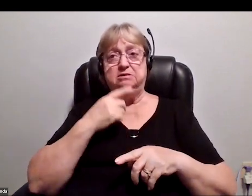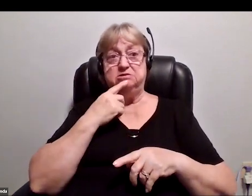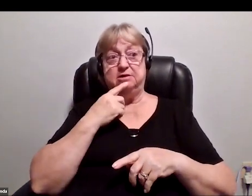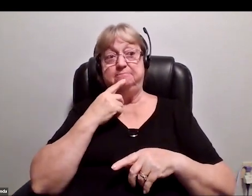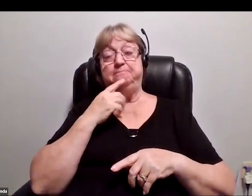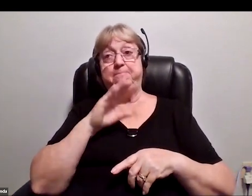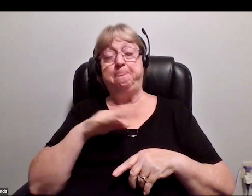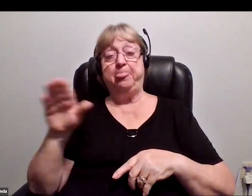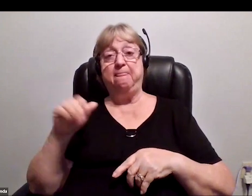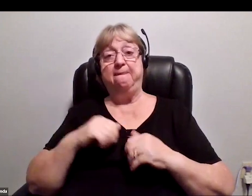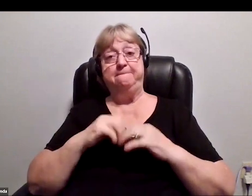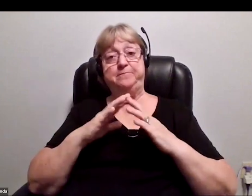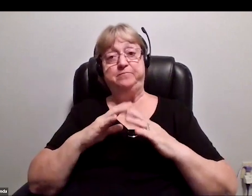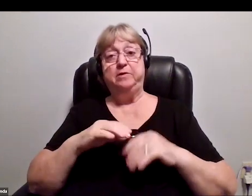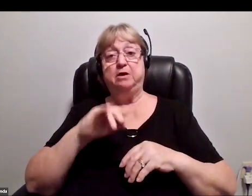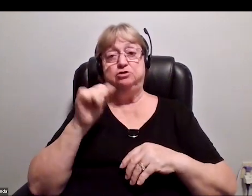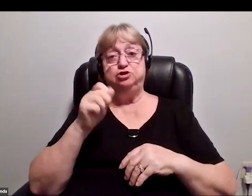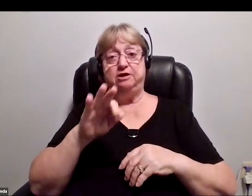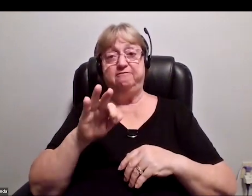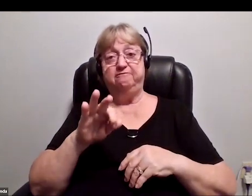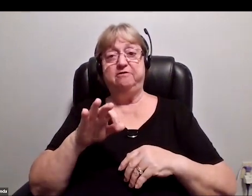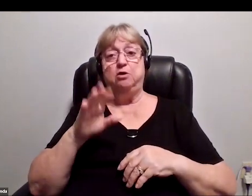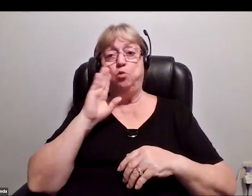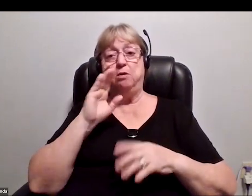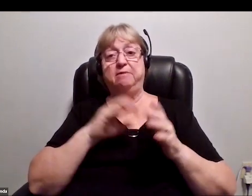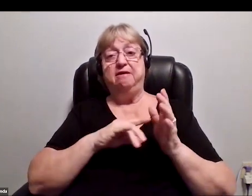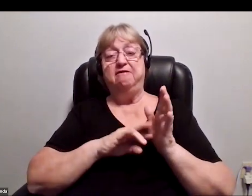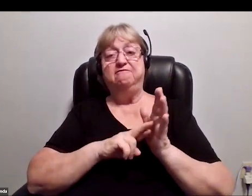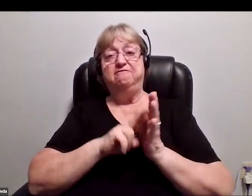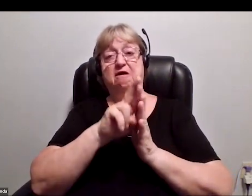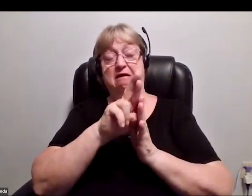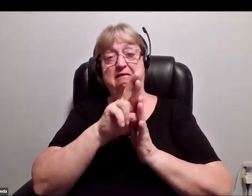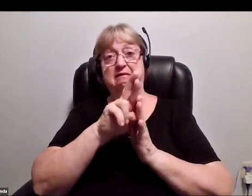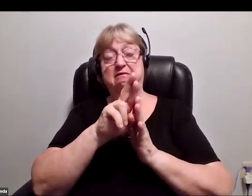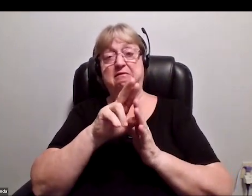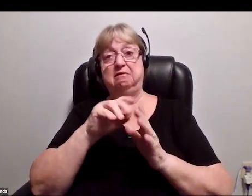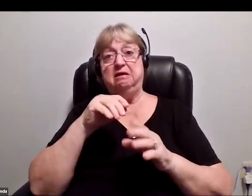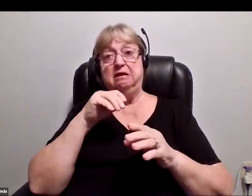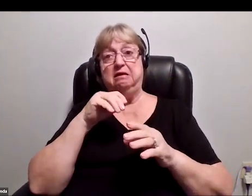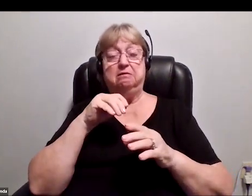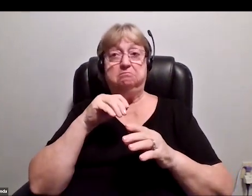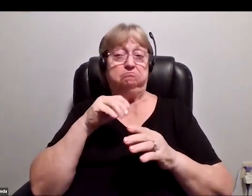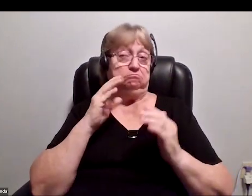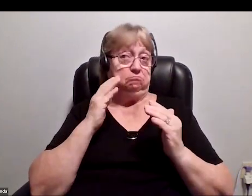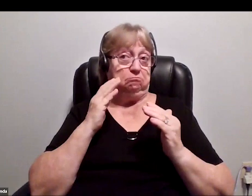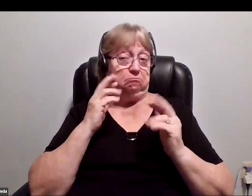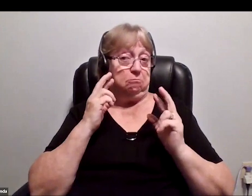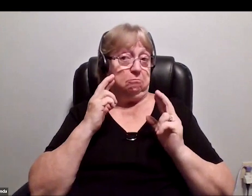Jeff Bezos, the founder of Blue Origin, would be flying in hopefully July 2021,